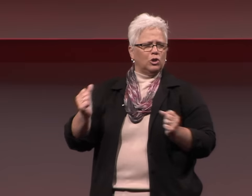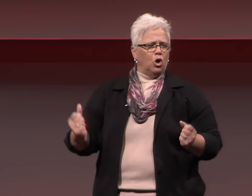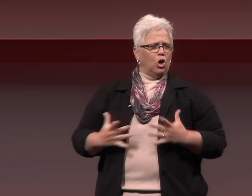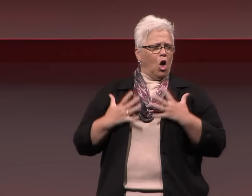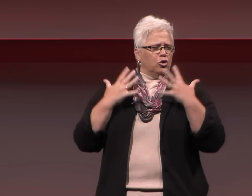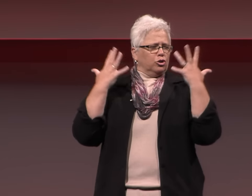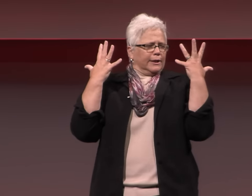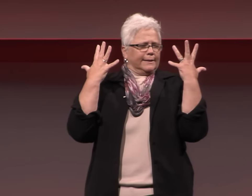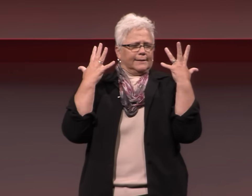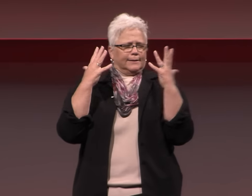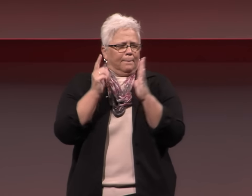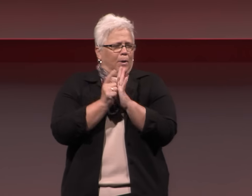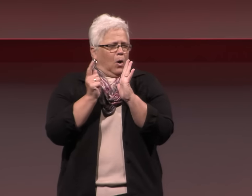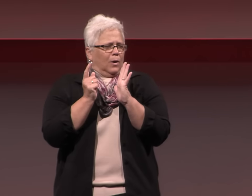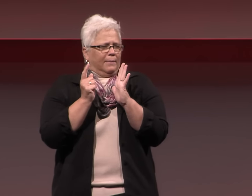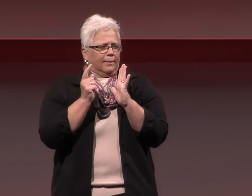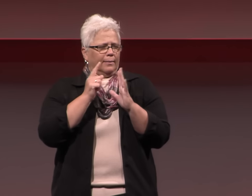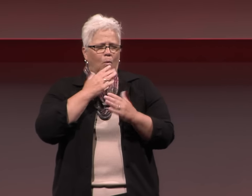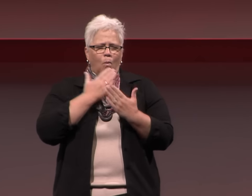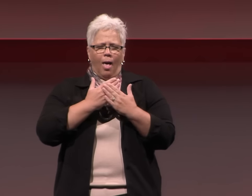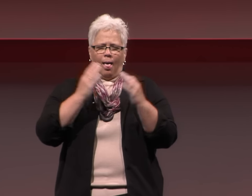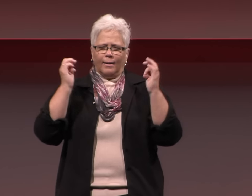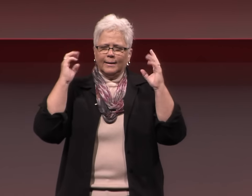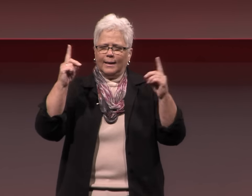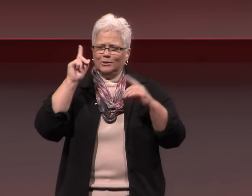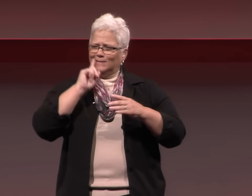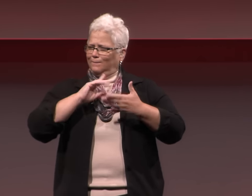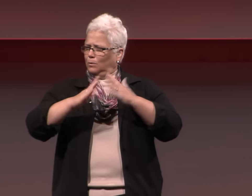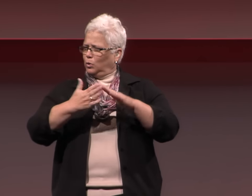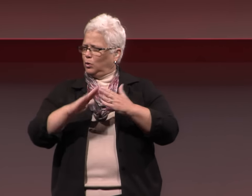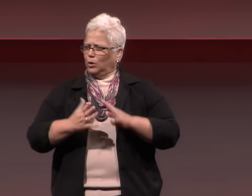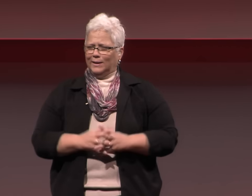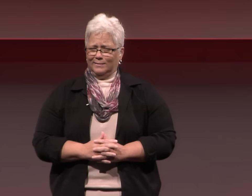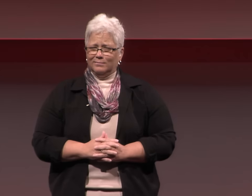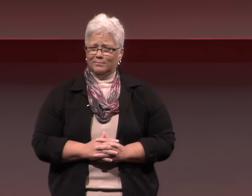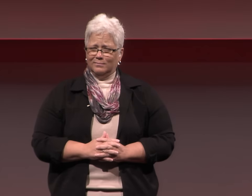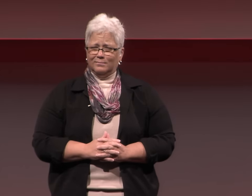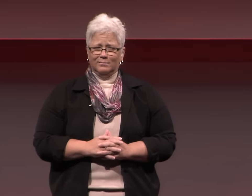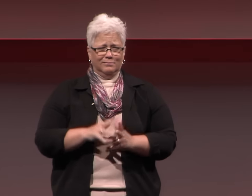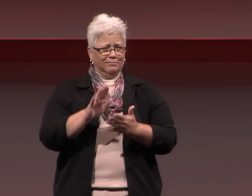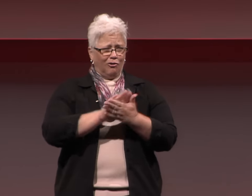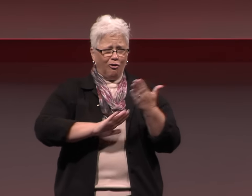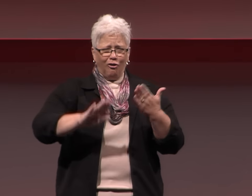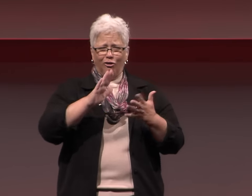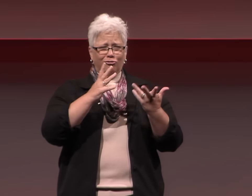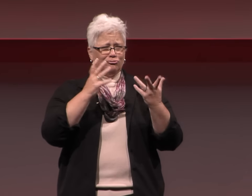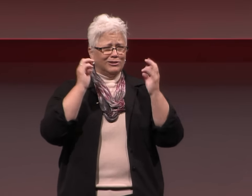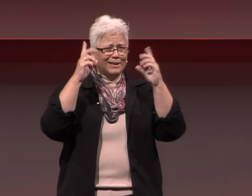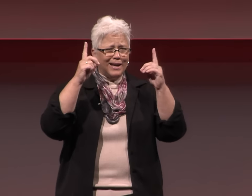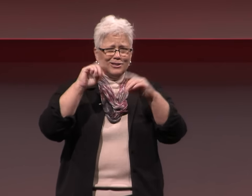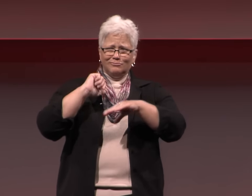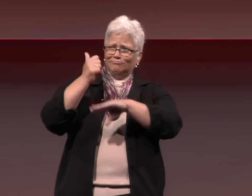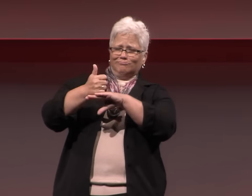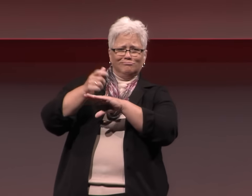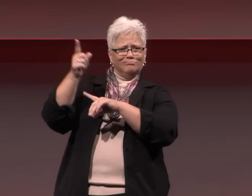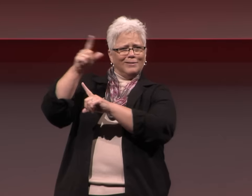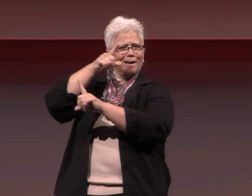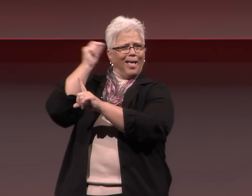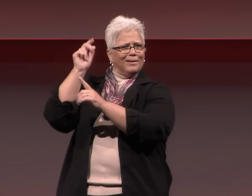That was the most glorious moment - a well-educated Deaf community - college educated,